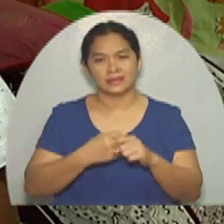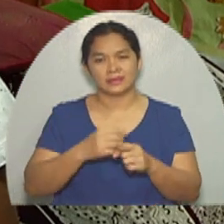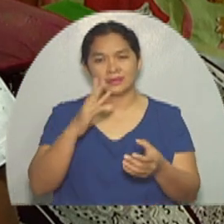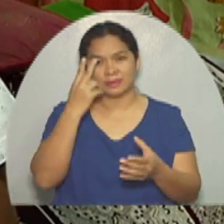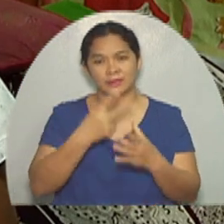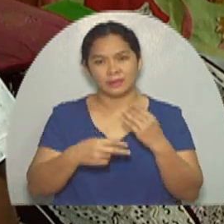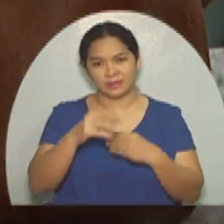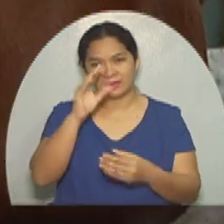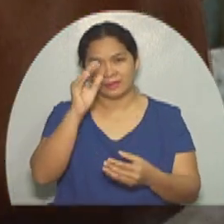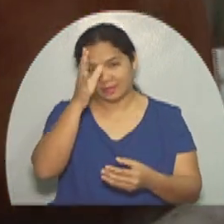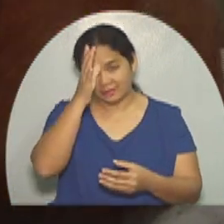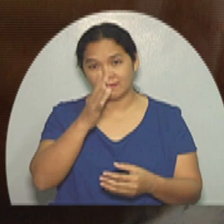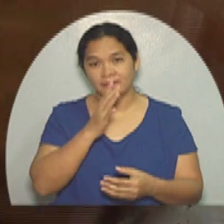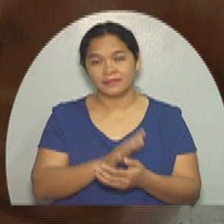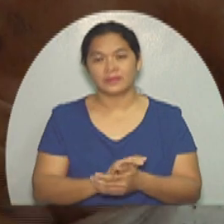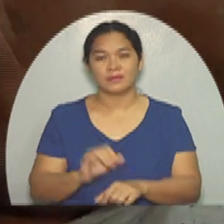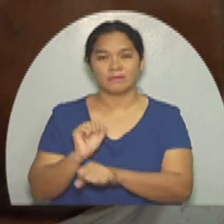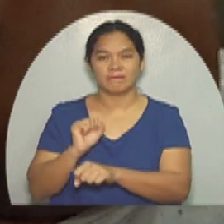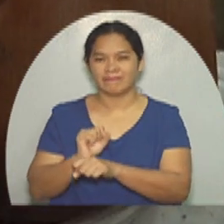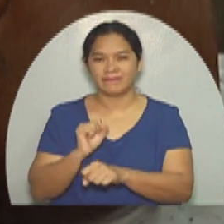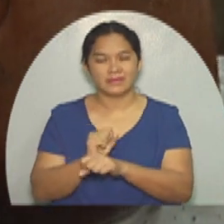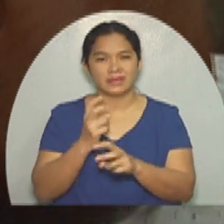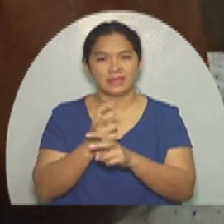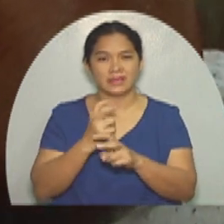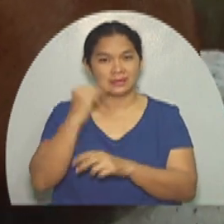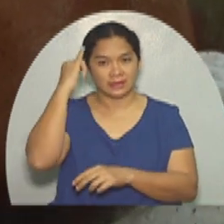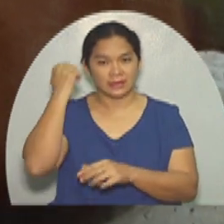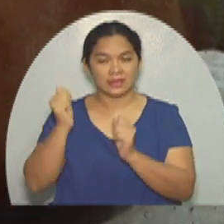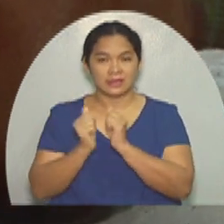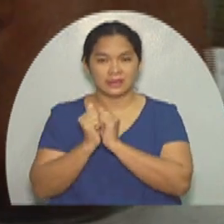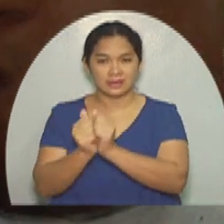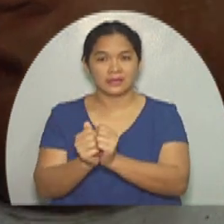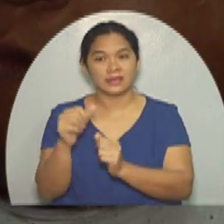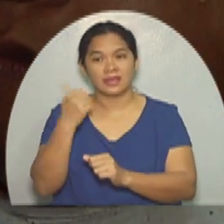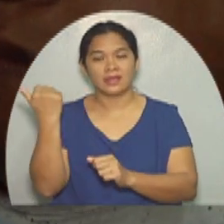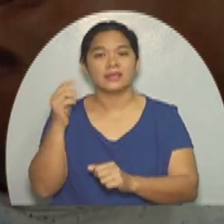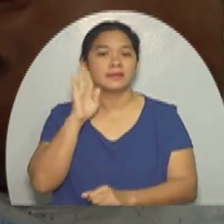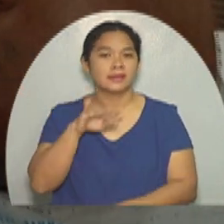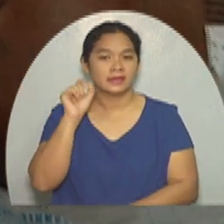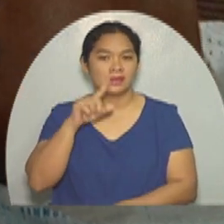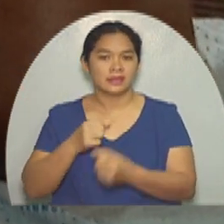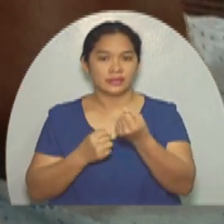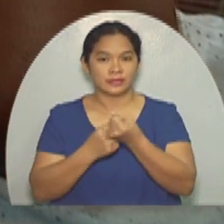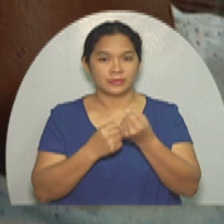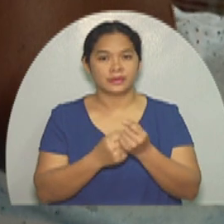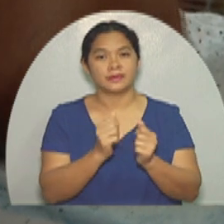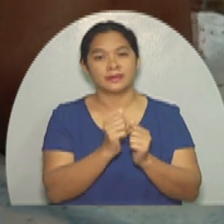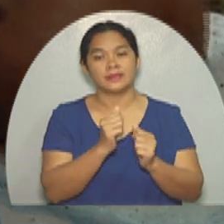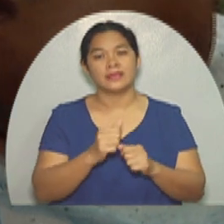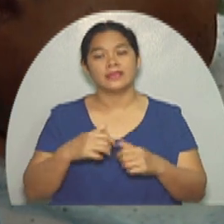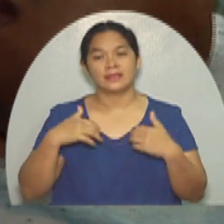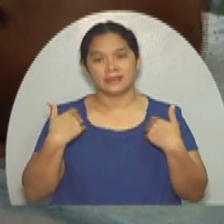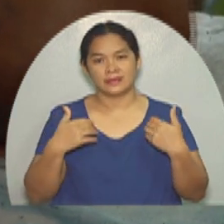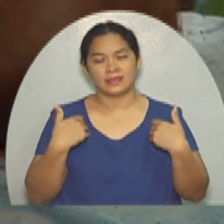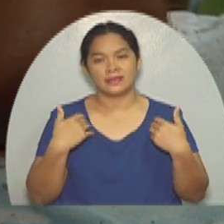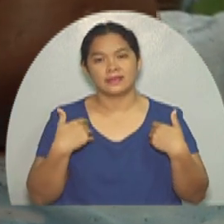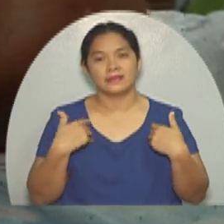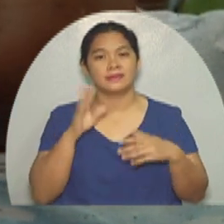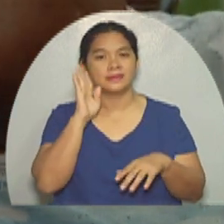Jimmy works hard to support his siblings,